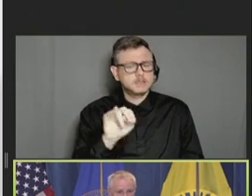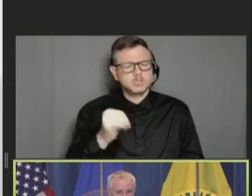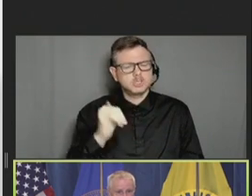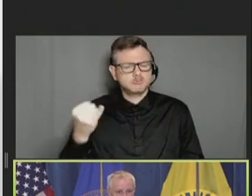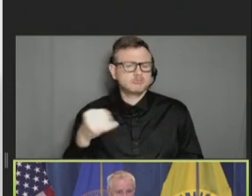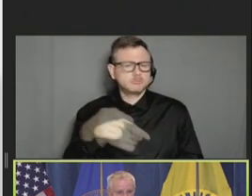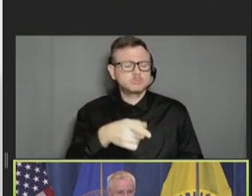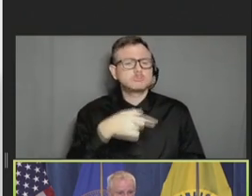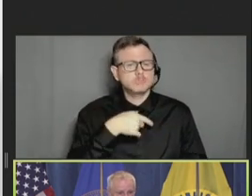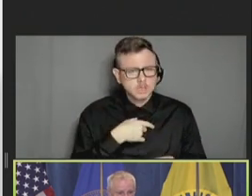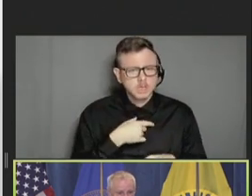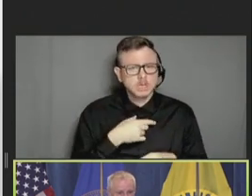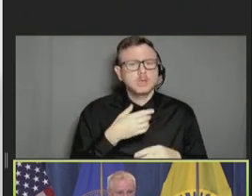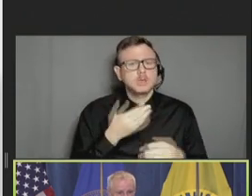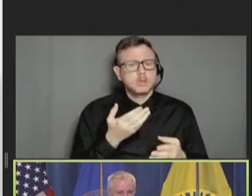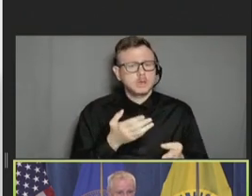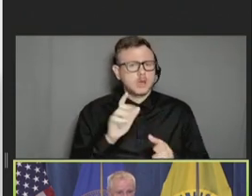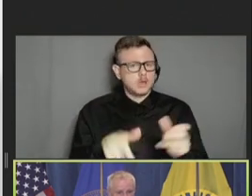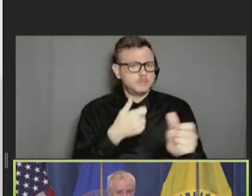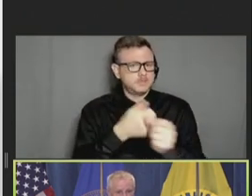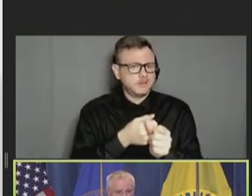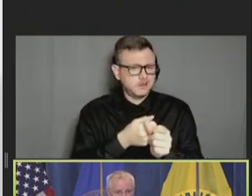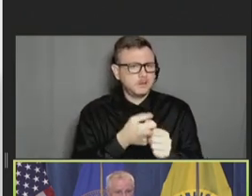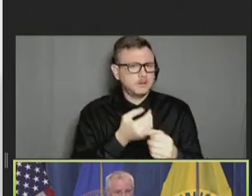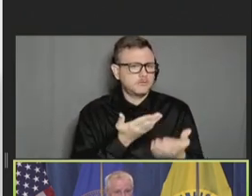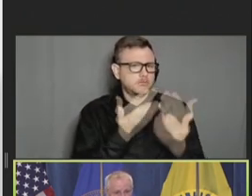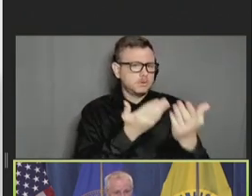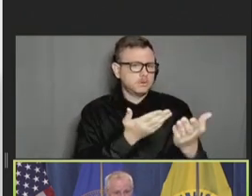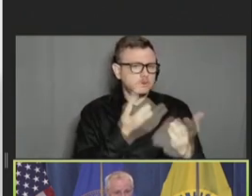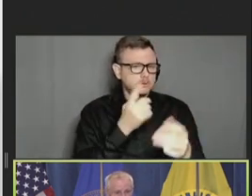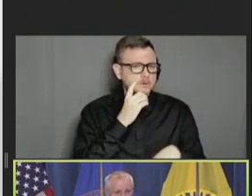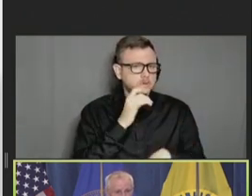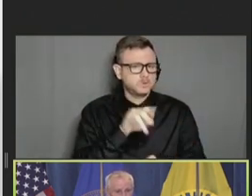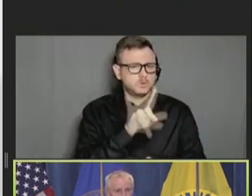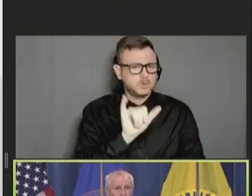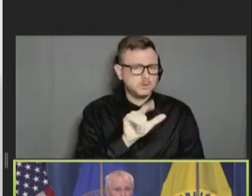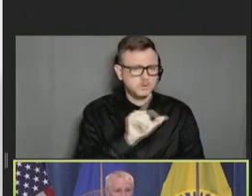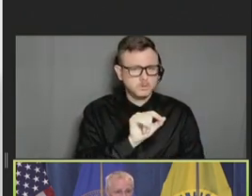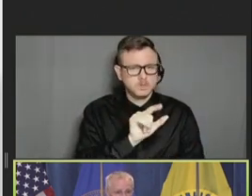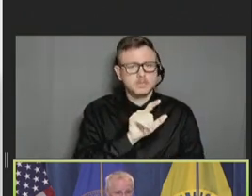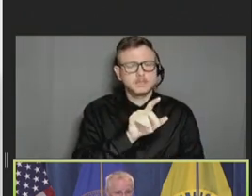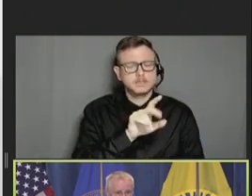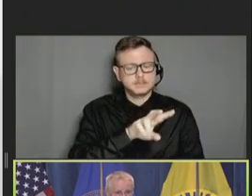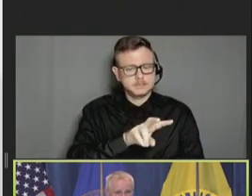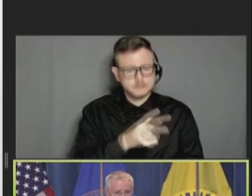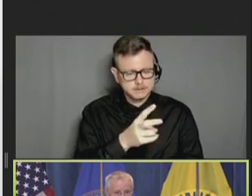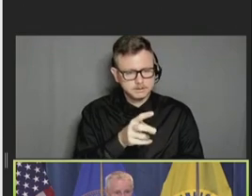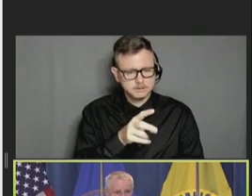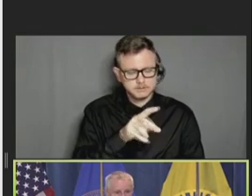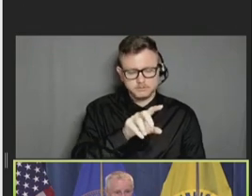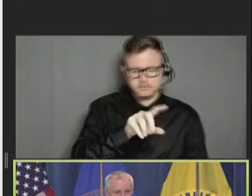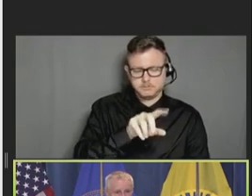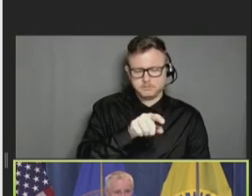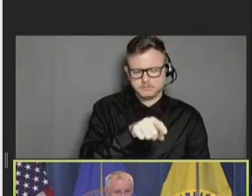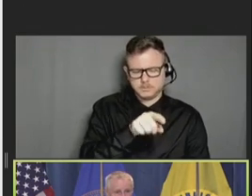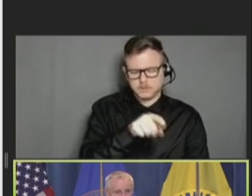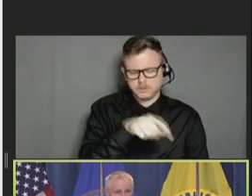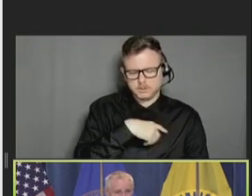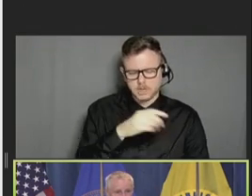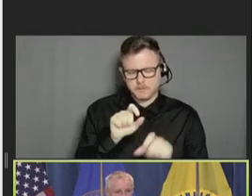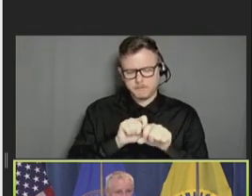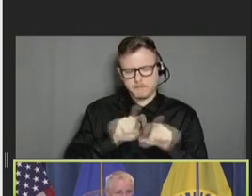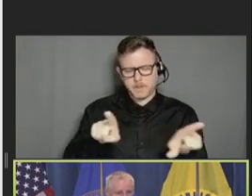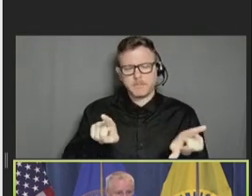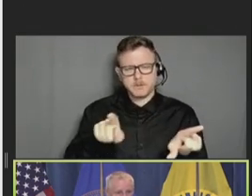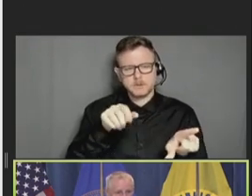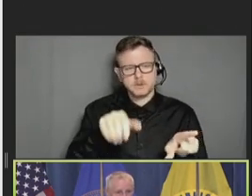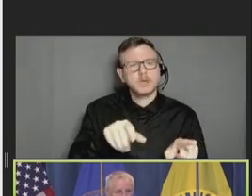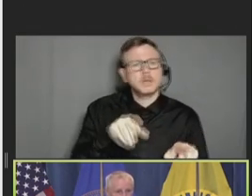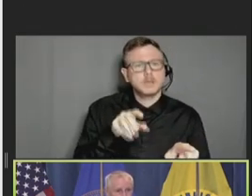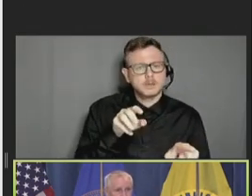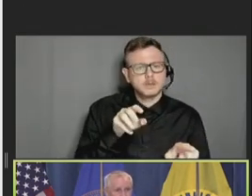vaccine updated recommendations from July 22nd published in MMWR. Subsequent discussions